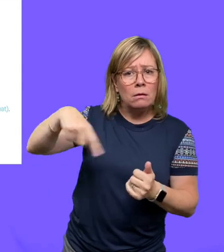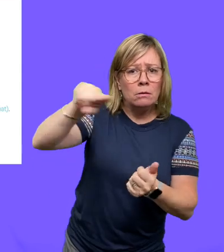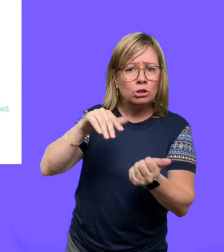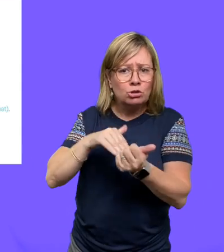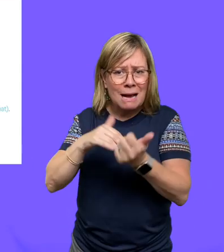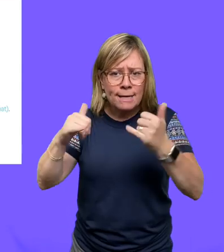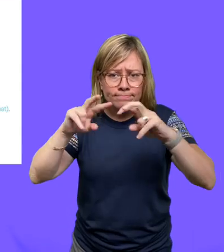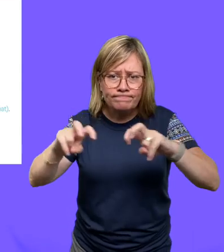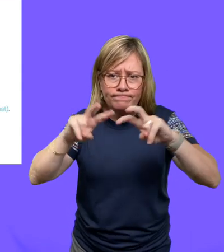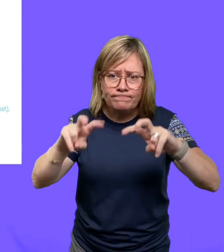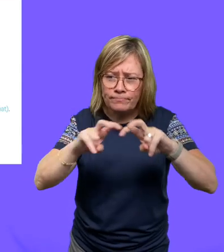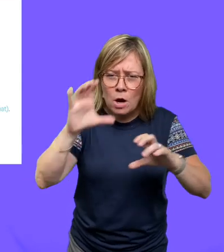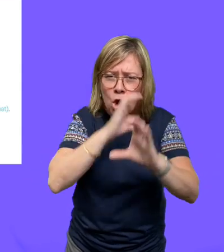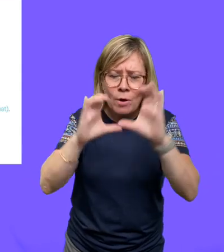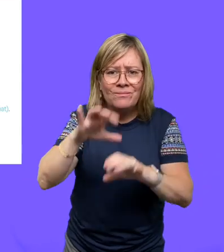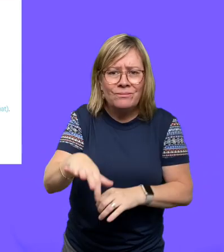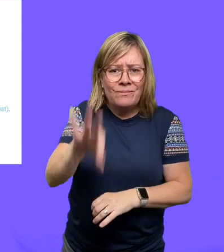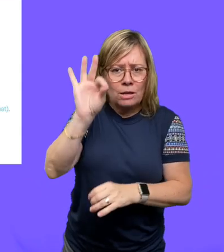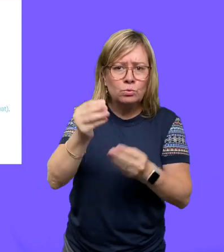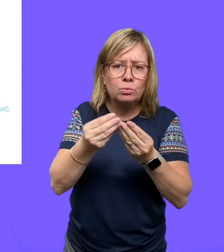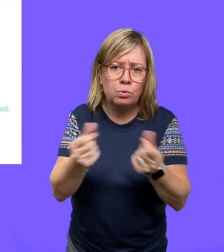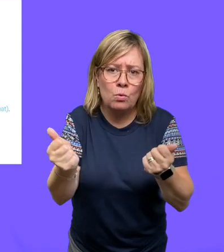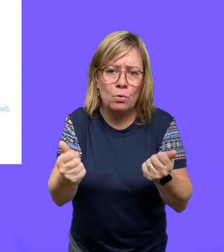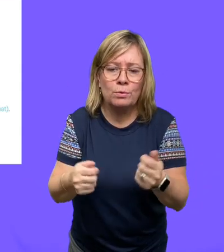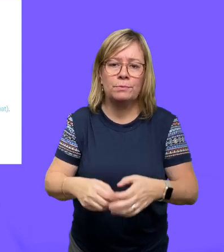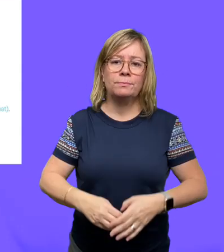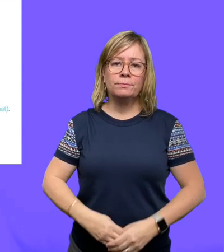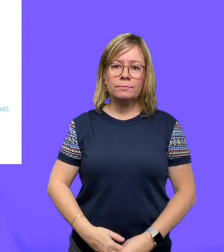are still working on it, looking for a solution.